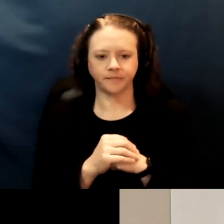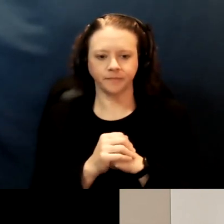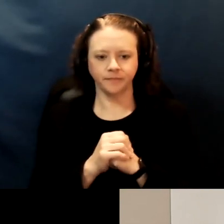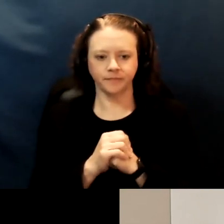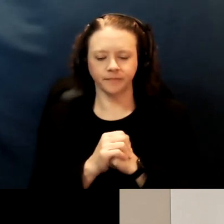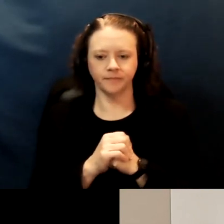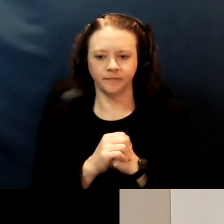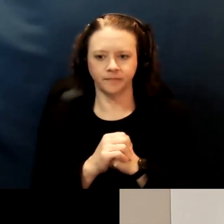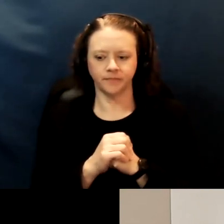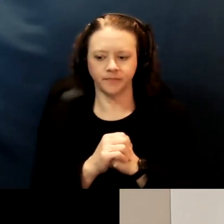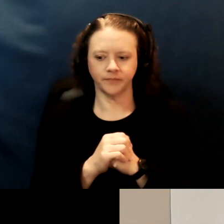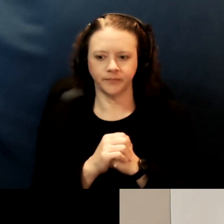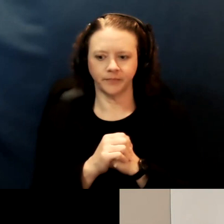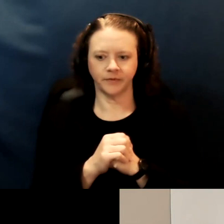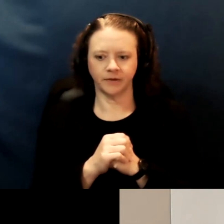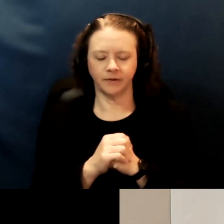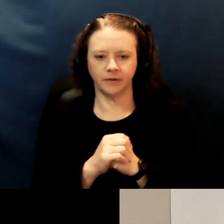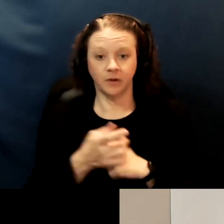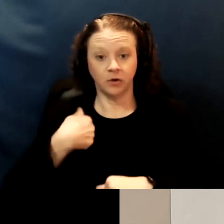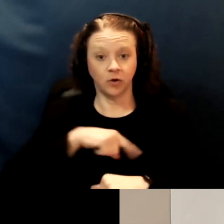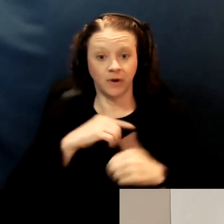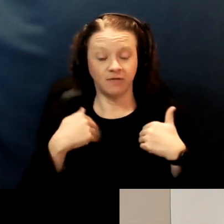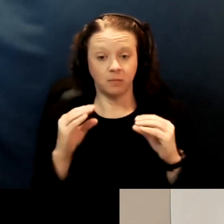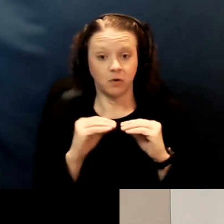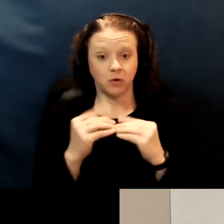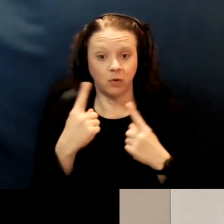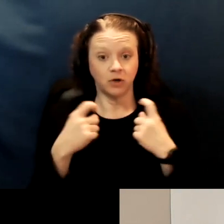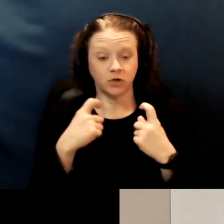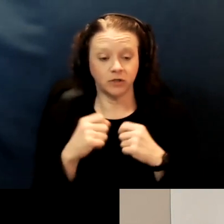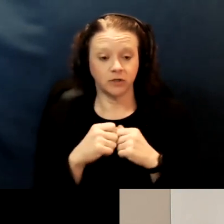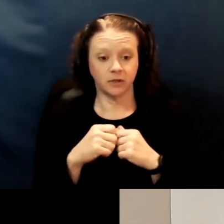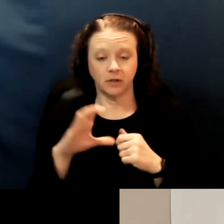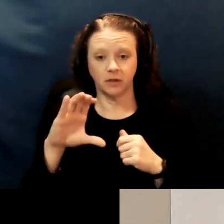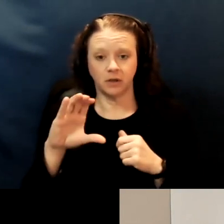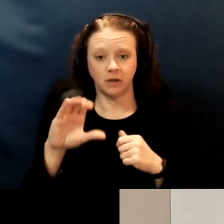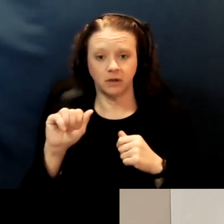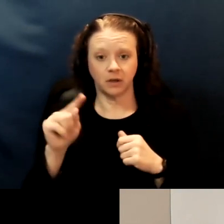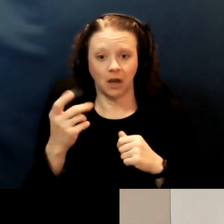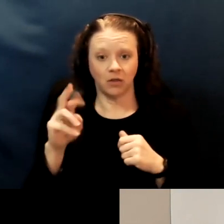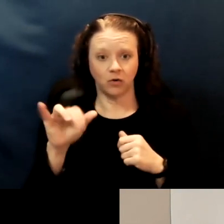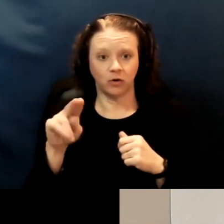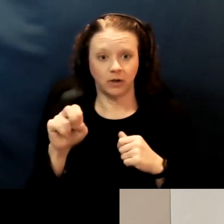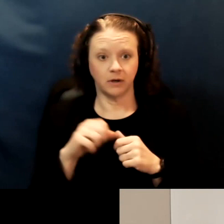Do we have any other questions? Oh yes, Catherine. [Catherine] Hi, thanks.